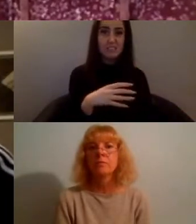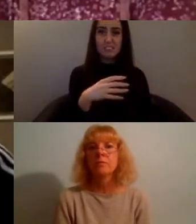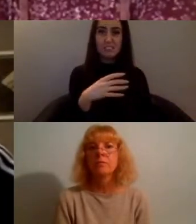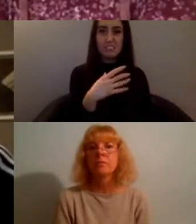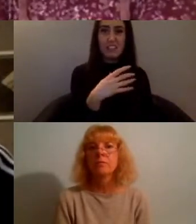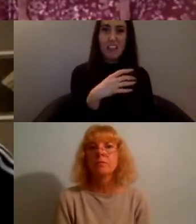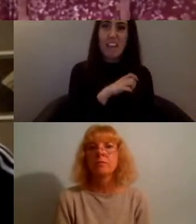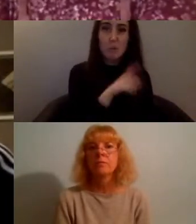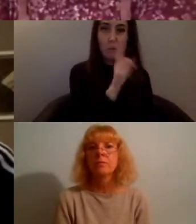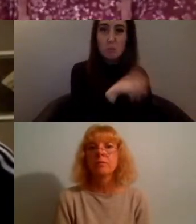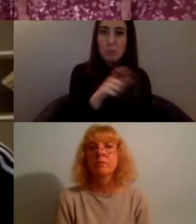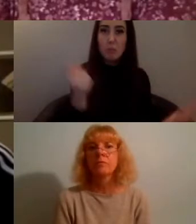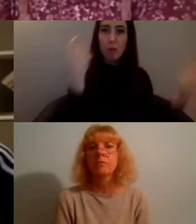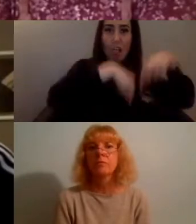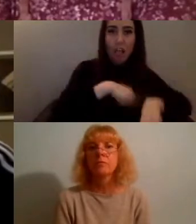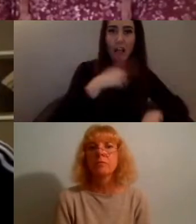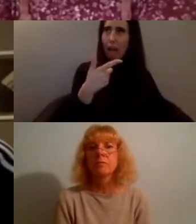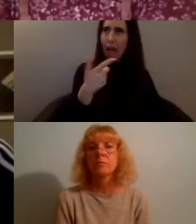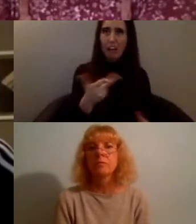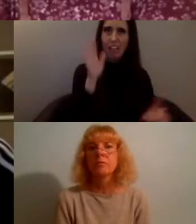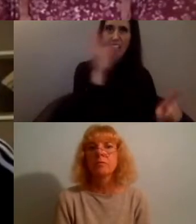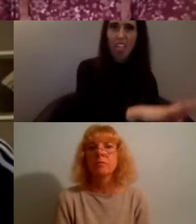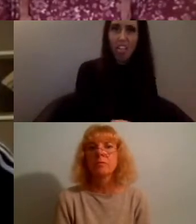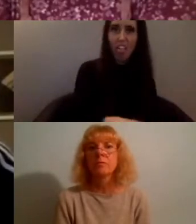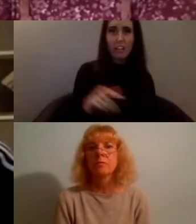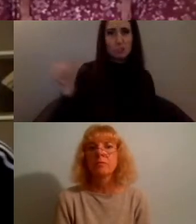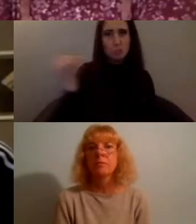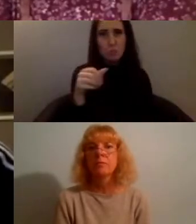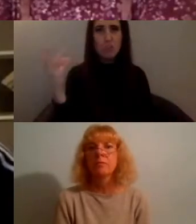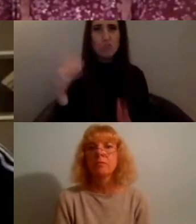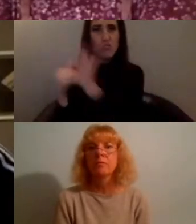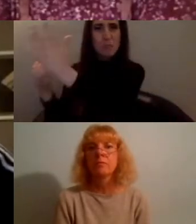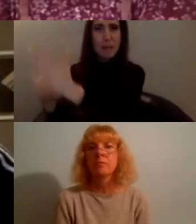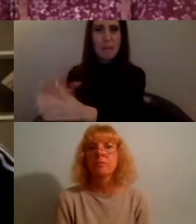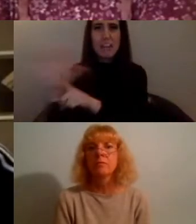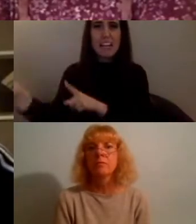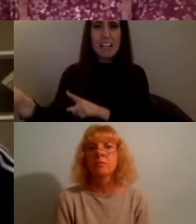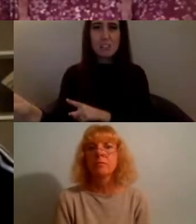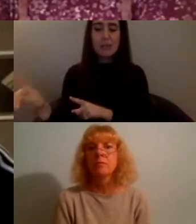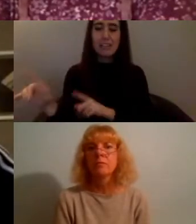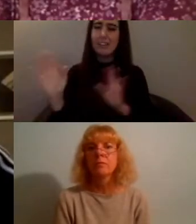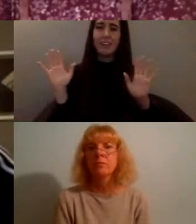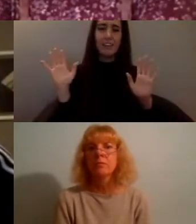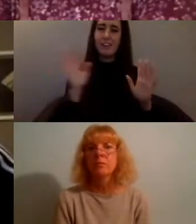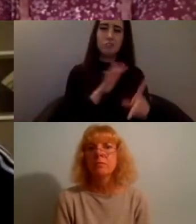by next week like I don't think it's like that kind of like um consumption of numbers we...I